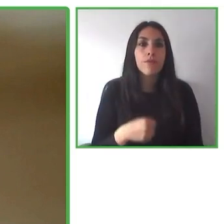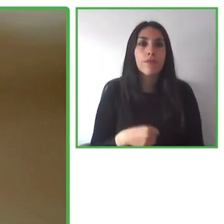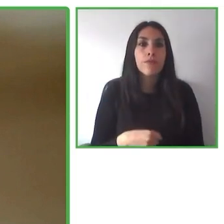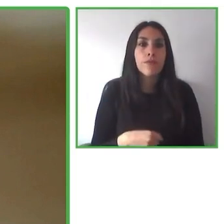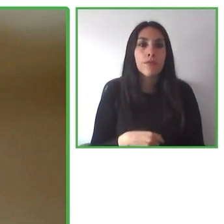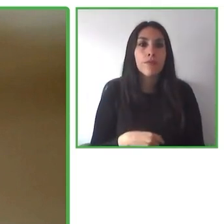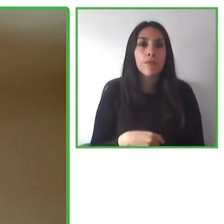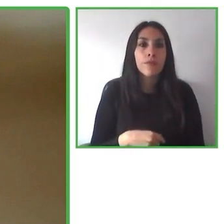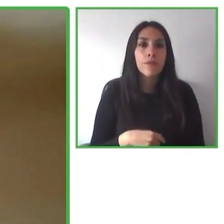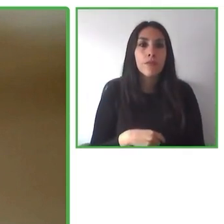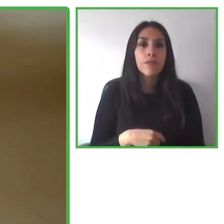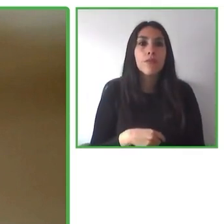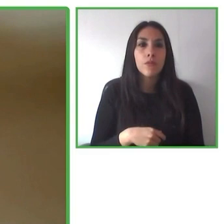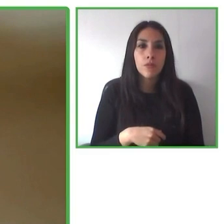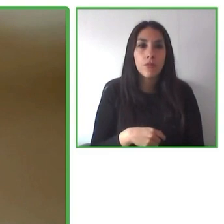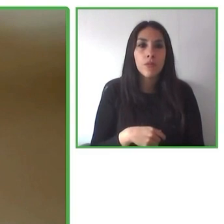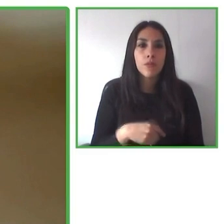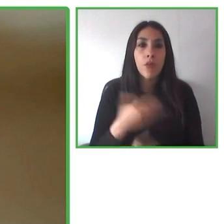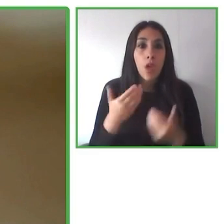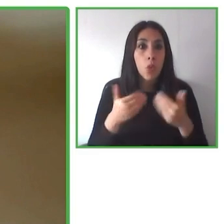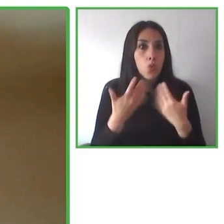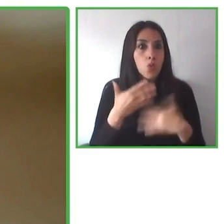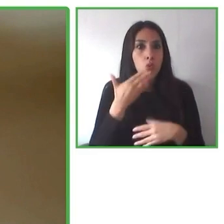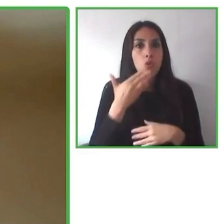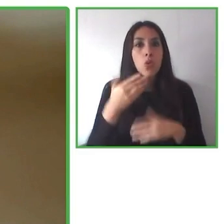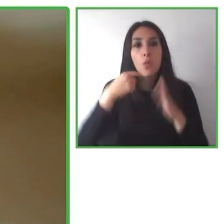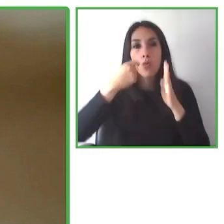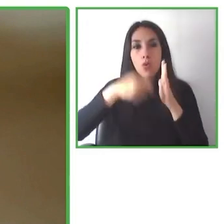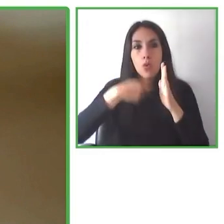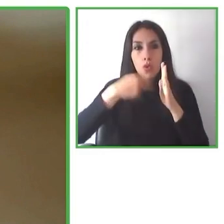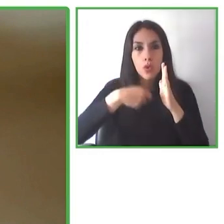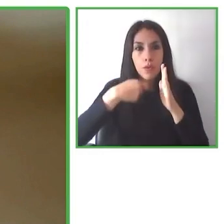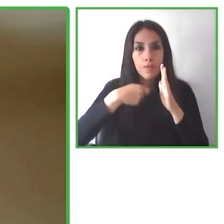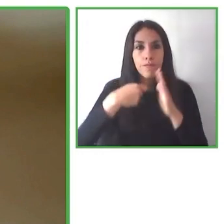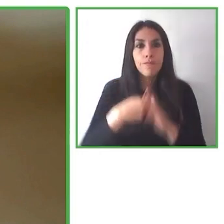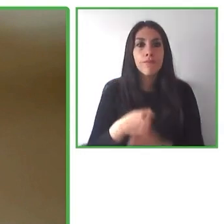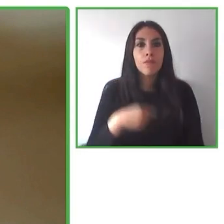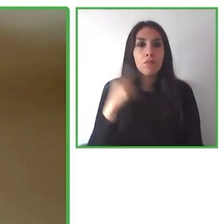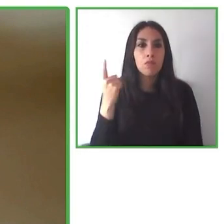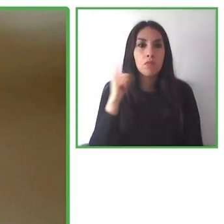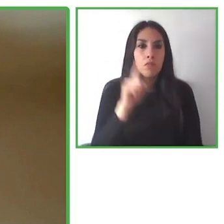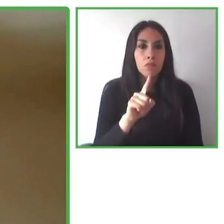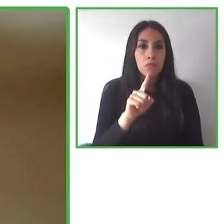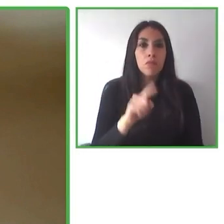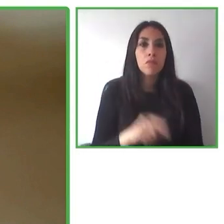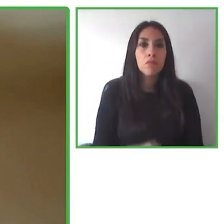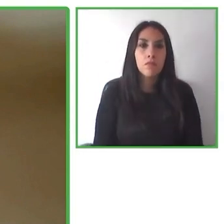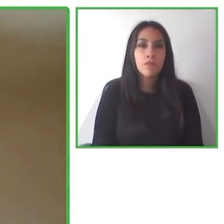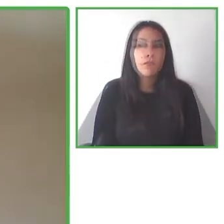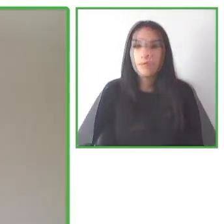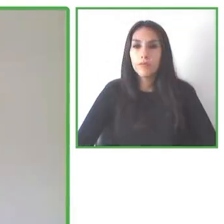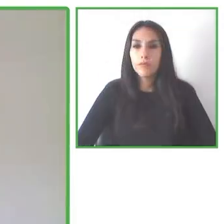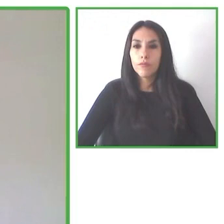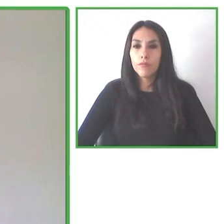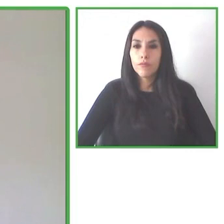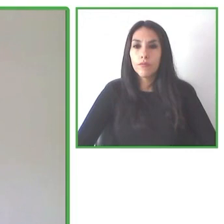by a paper here in Chile. She's going to be speaking about her initiative.